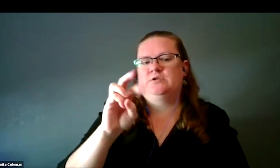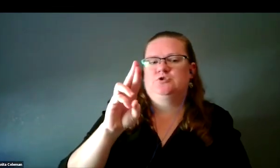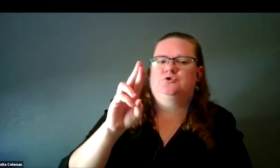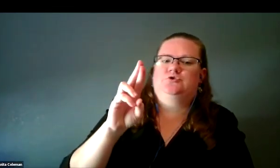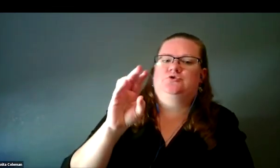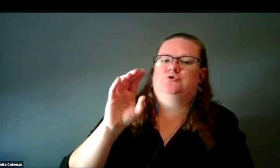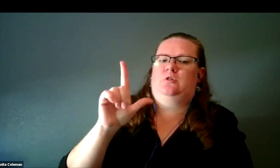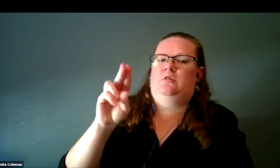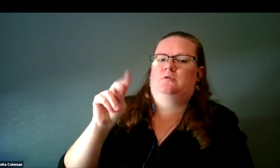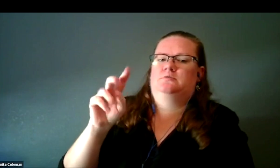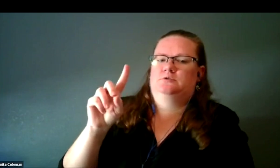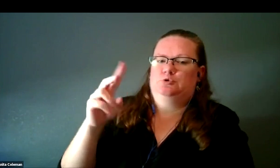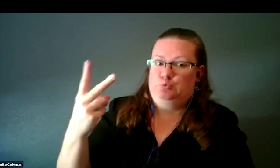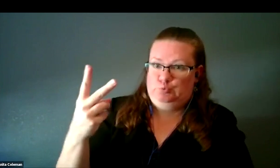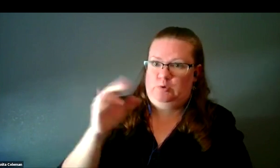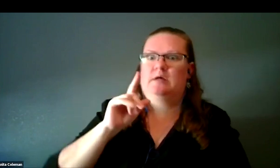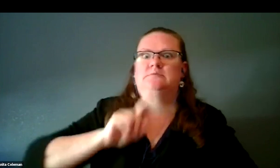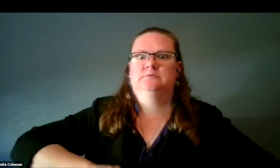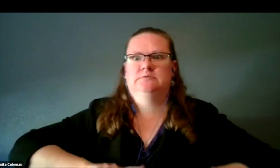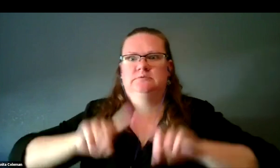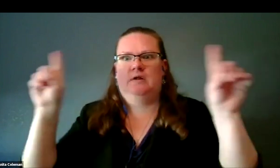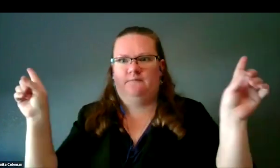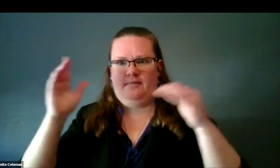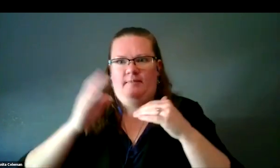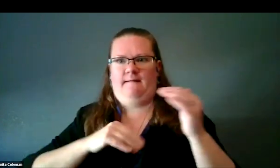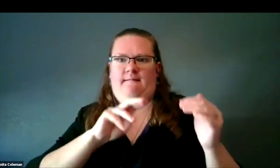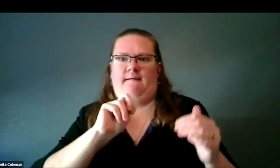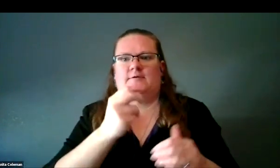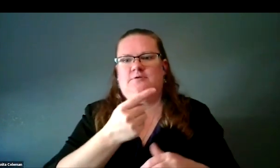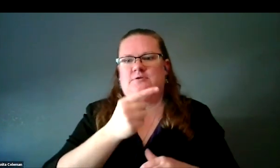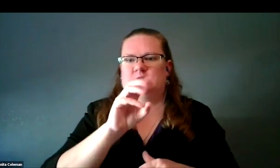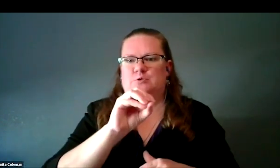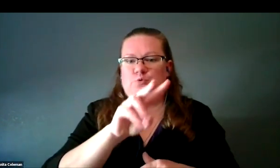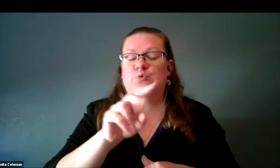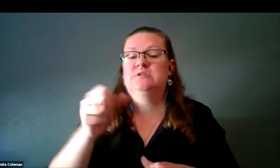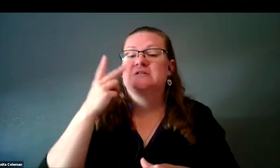very different than NGC 602. I'm showing a picture of Westerlund 2 here. It's a double cluster.